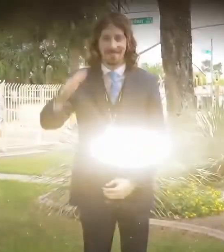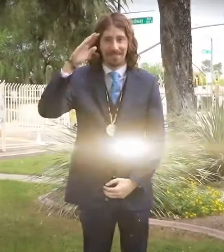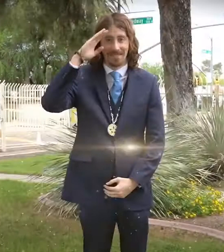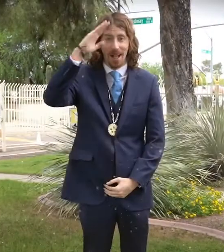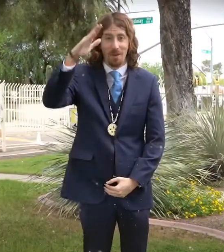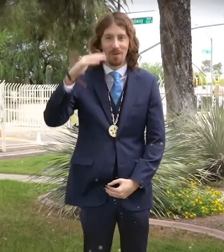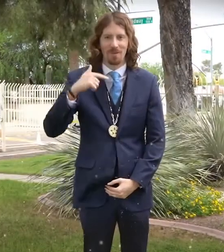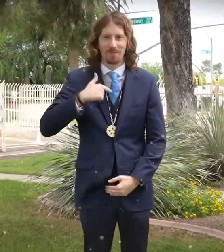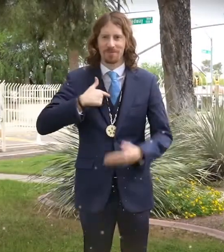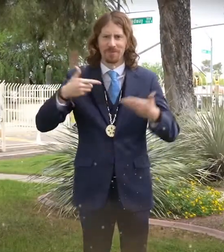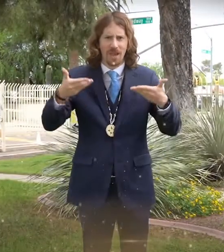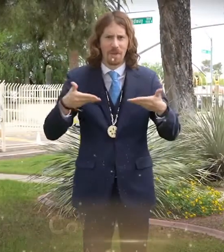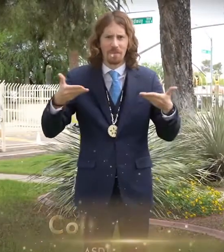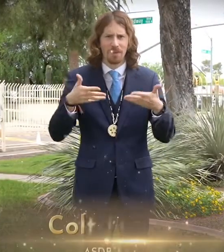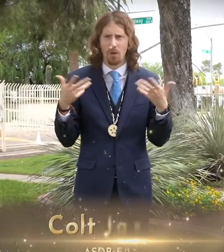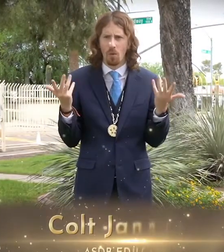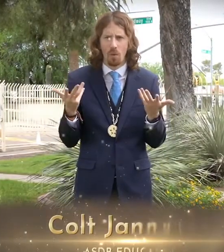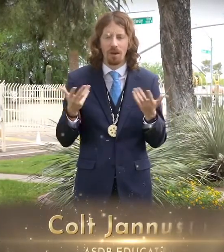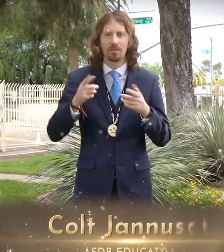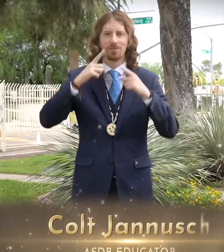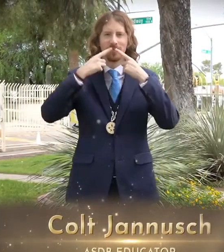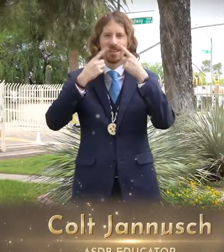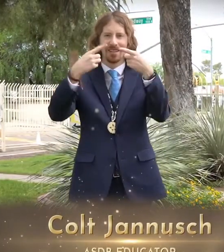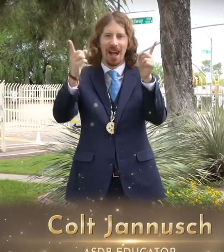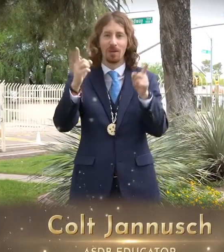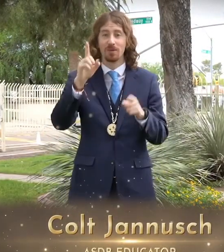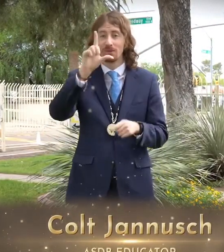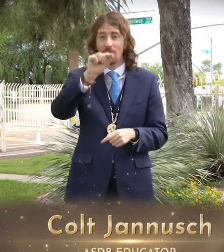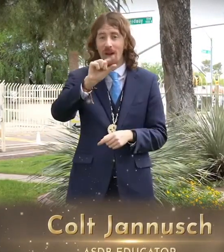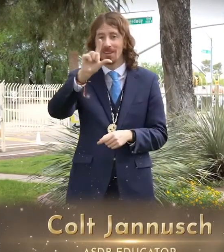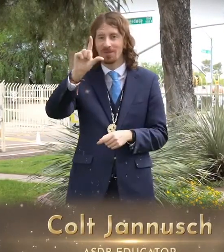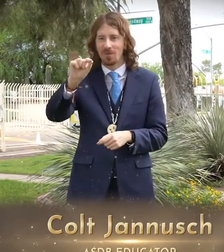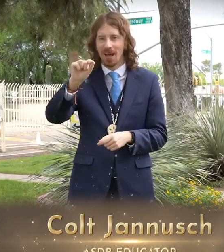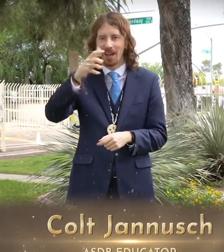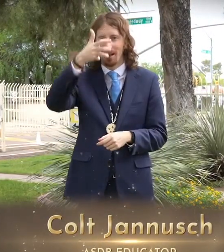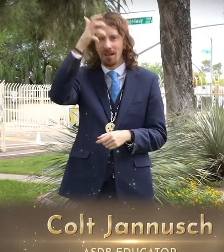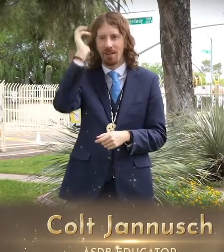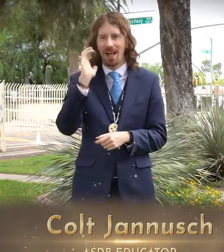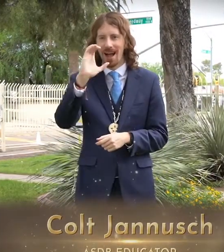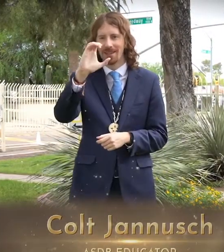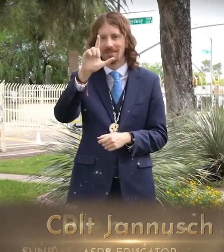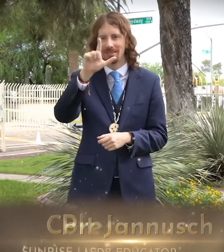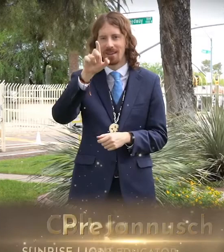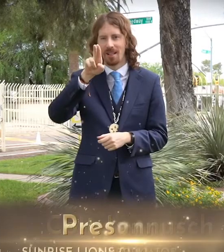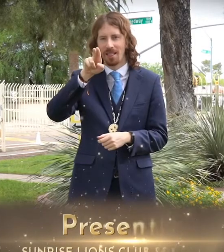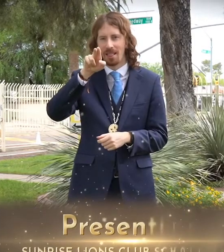HELLO I'M HERE TO ANNOUNCE THE 2020 LIONS CLUB RECIPIENTS FOR THIS YEAR